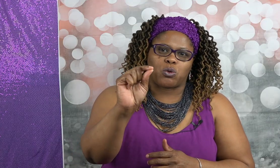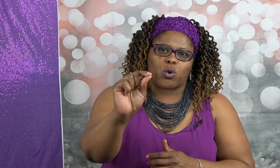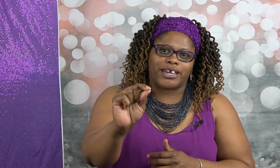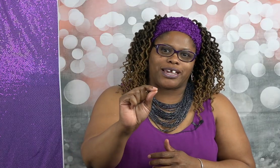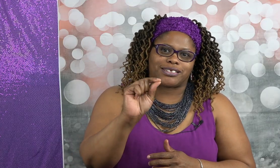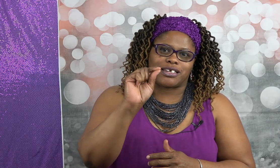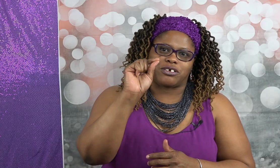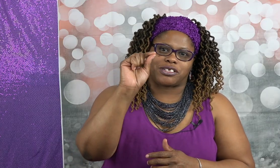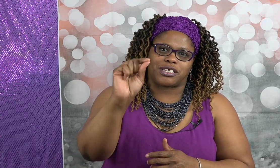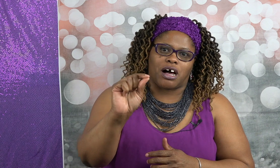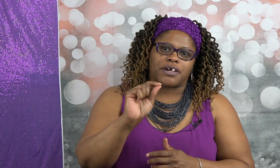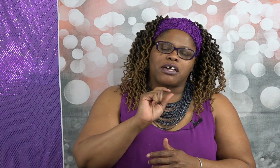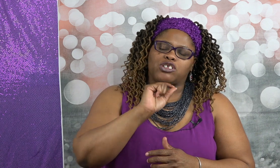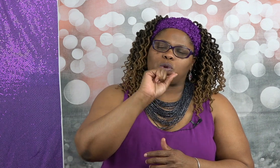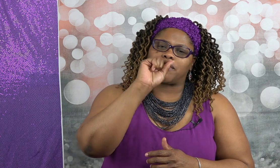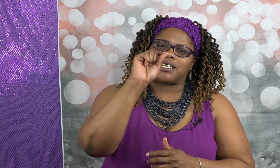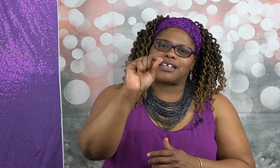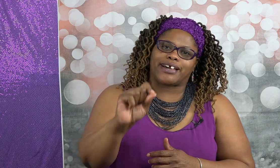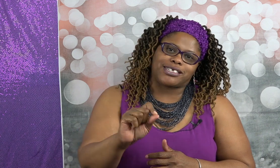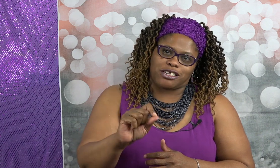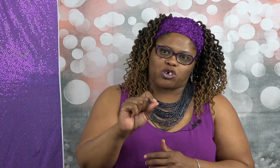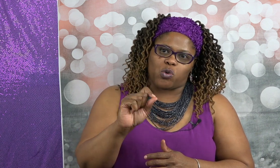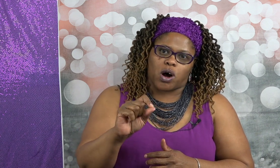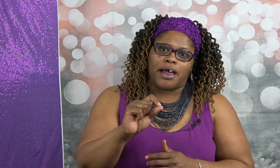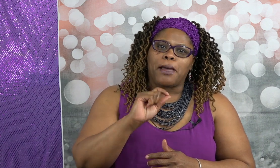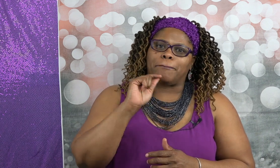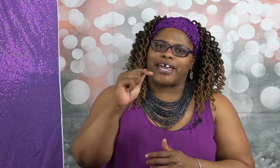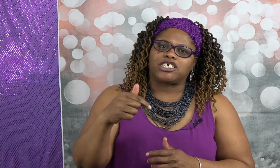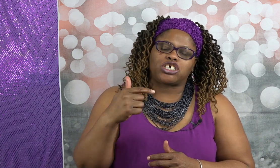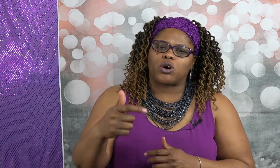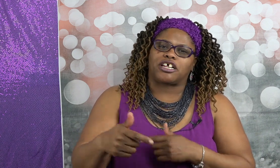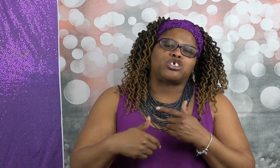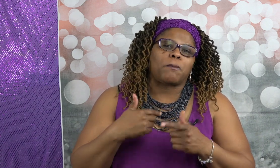winnings in yourself so whatever legacy you want make sure that you're